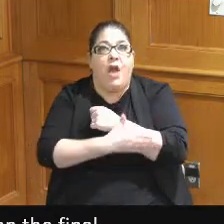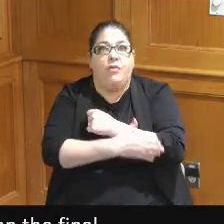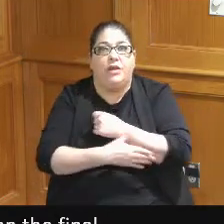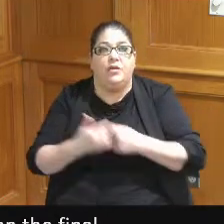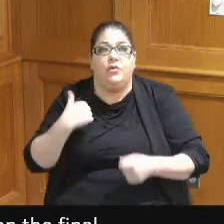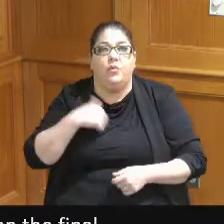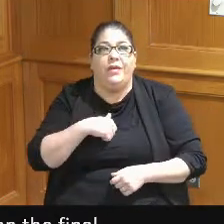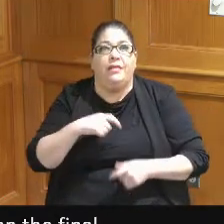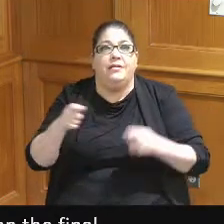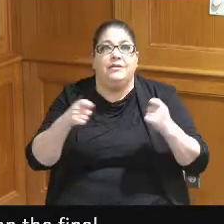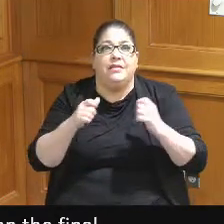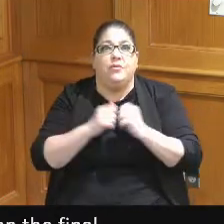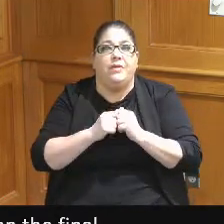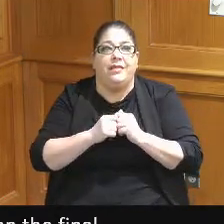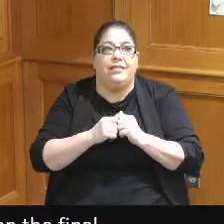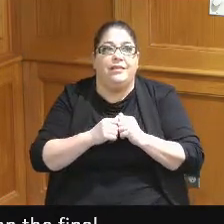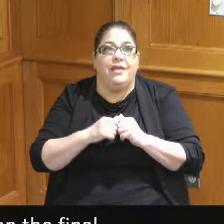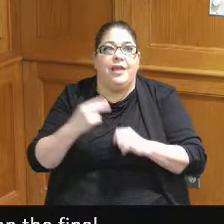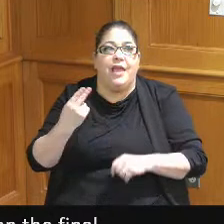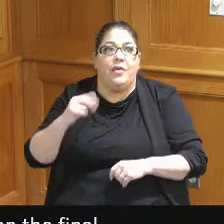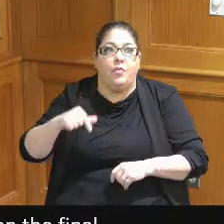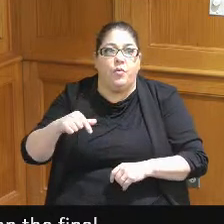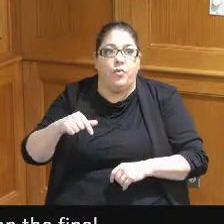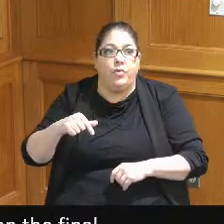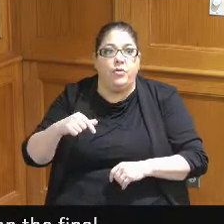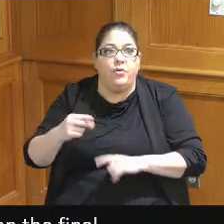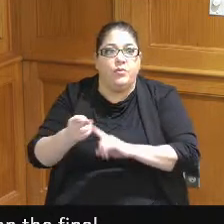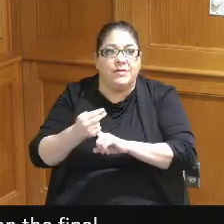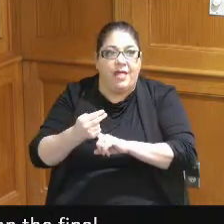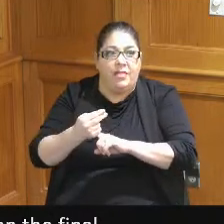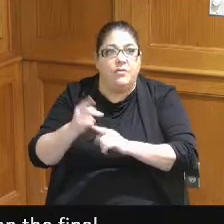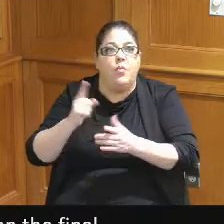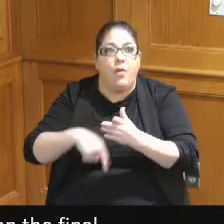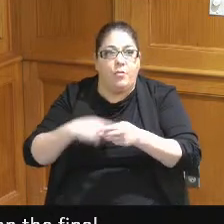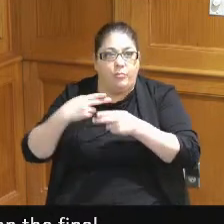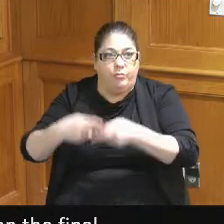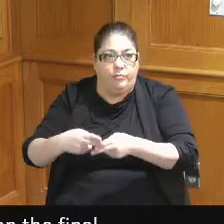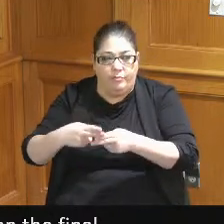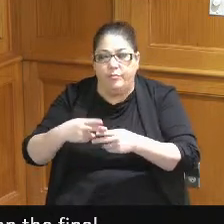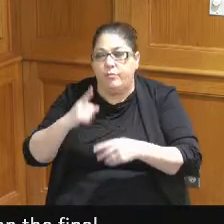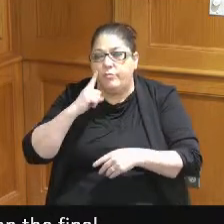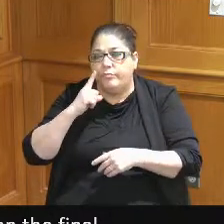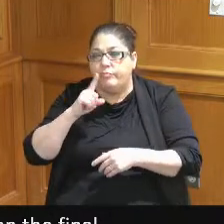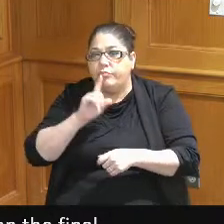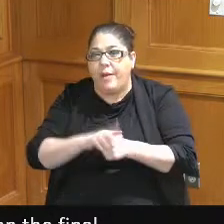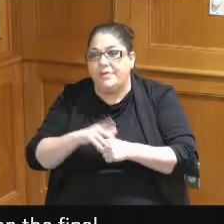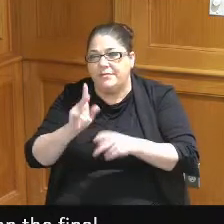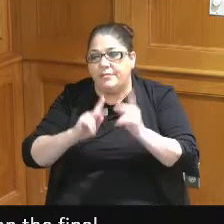dealing with a headquarter hotel is what we promised the people and today we don't have